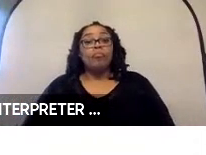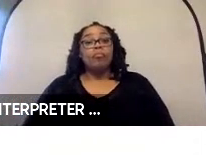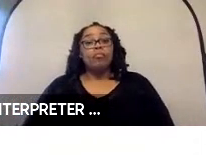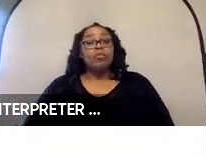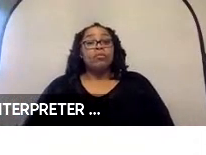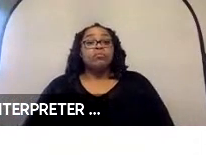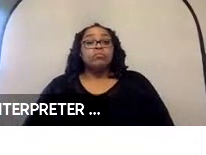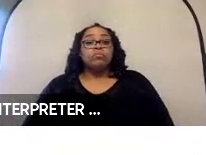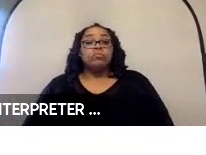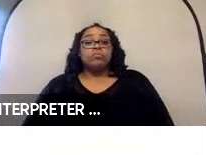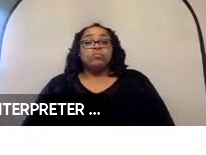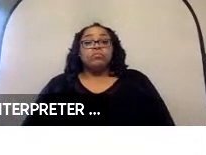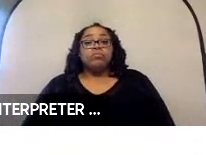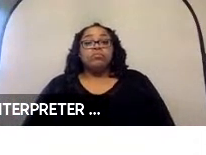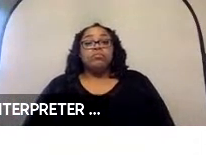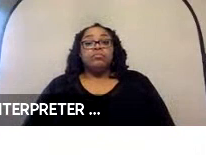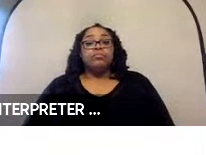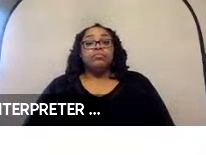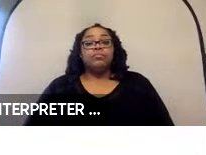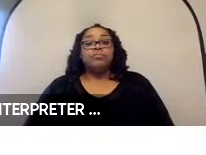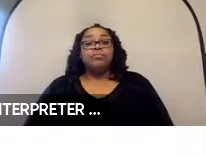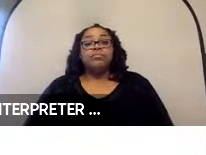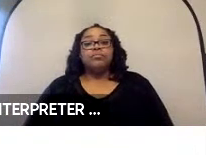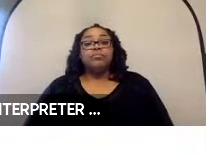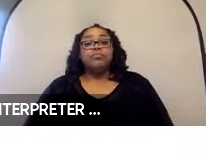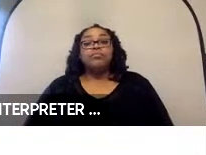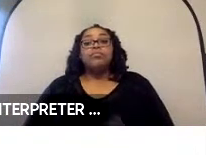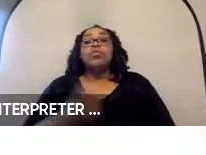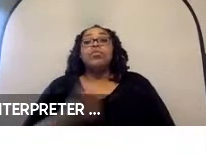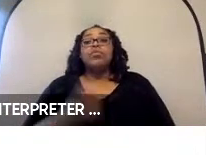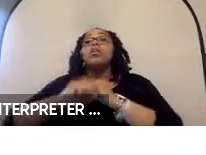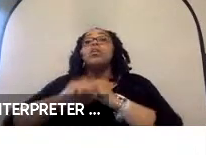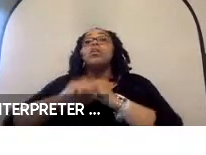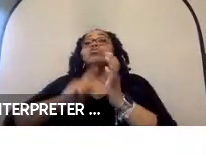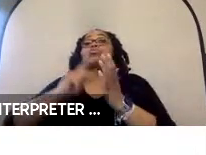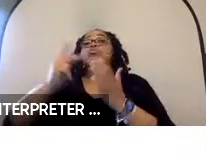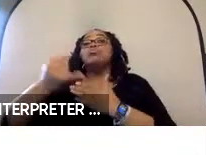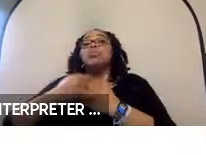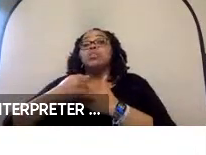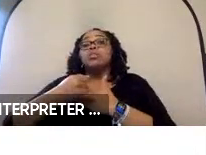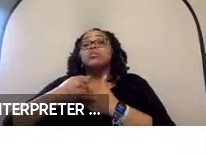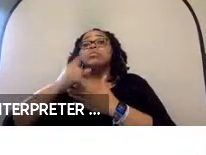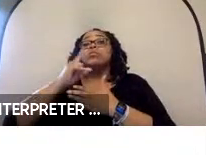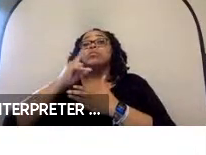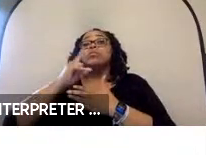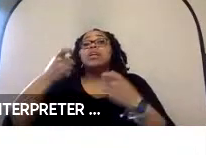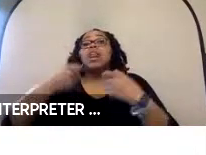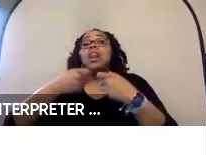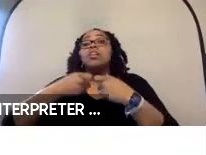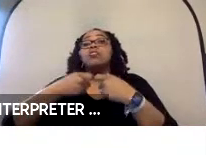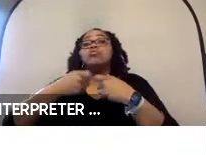So, one of our commercial projects is the electric shuttle made by Loco Motors, it’s